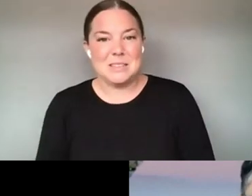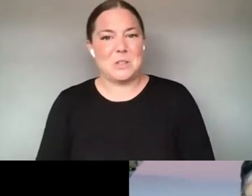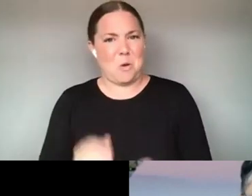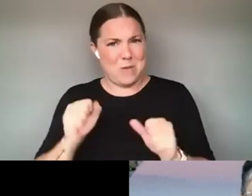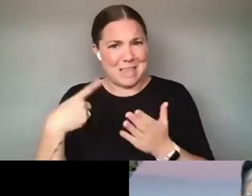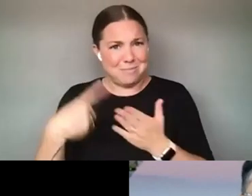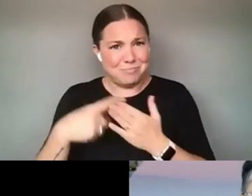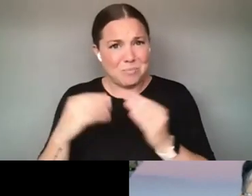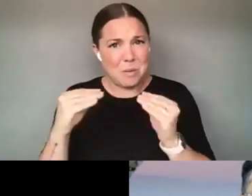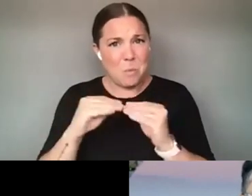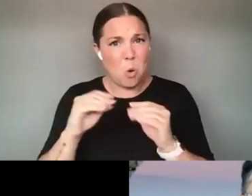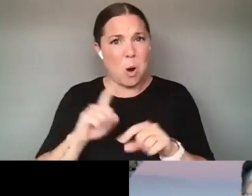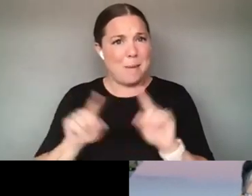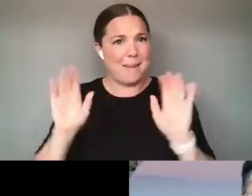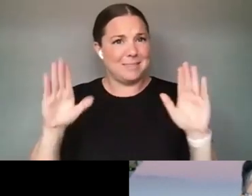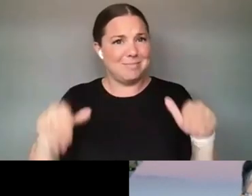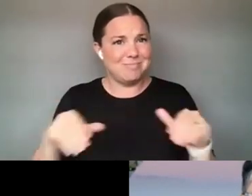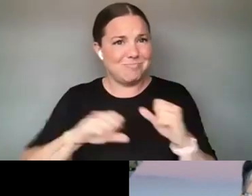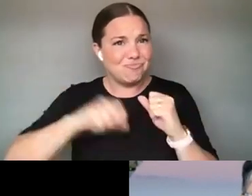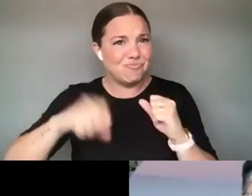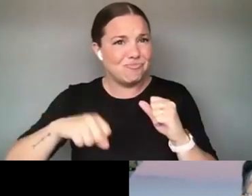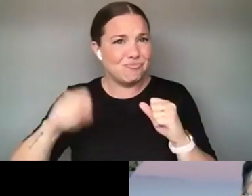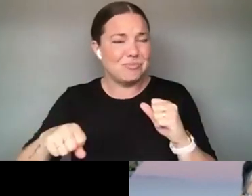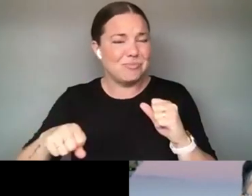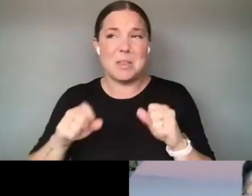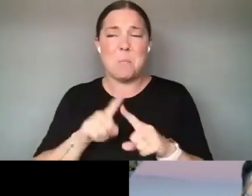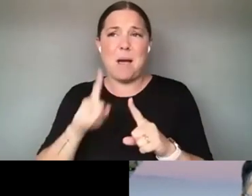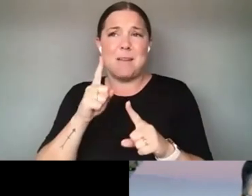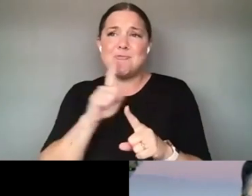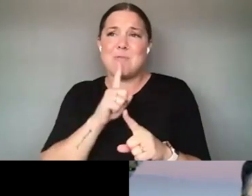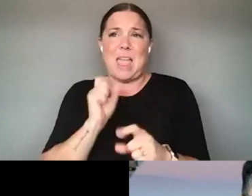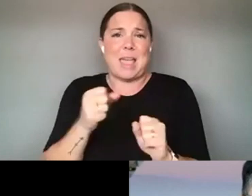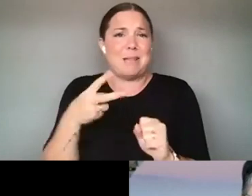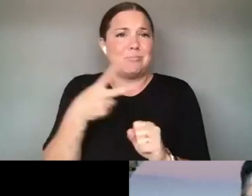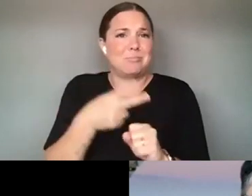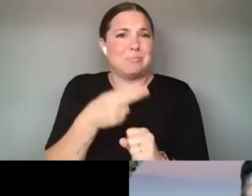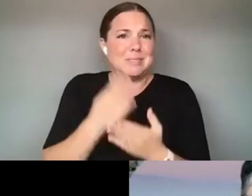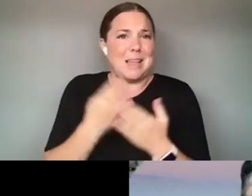FOR ME THAT'S, THAT'S WHAT I HAVE LEFT. THAT WAS REALLY GREAT. IT WAS REALLY GREAT TO BE